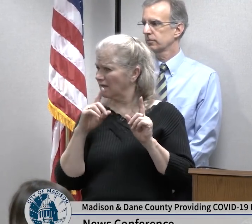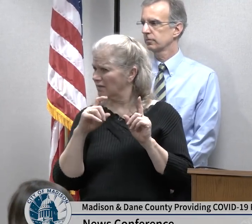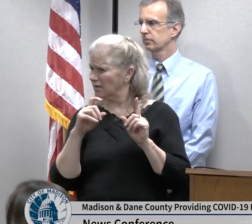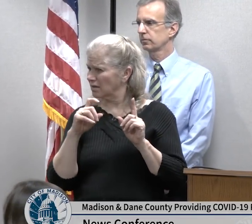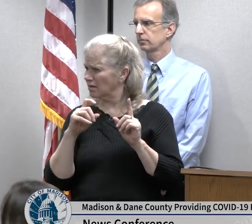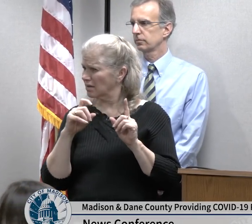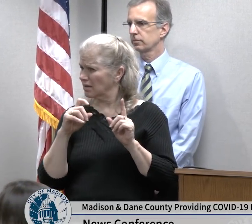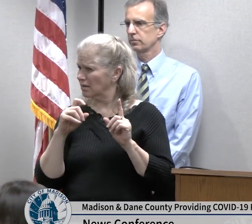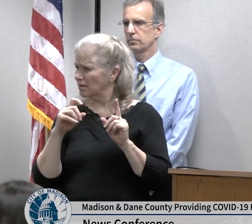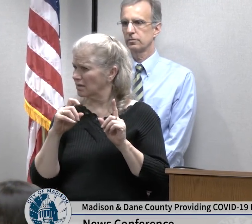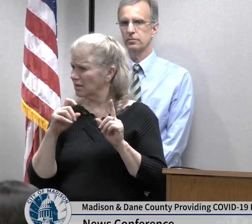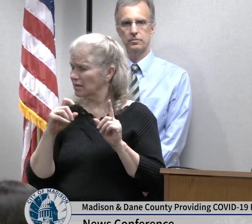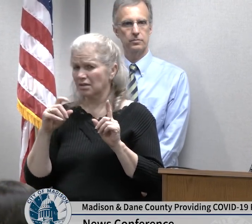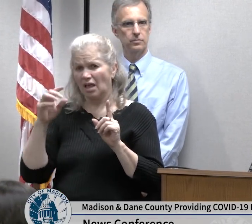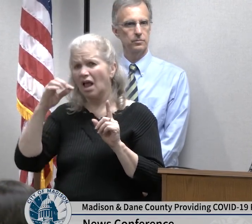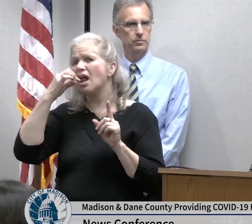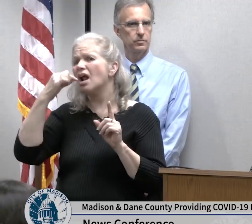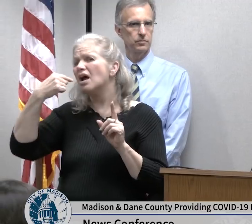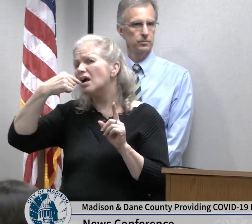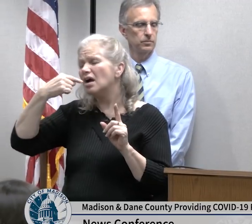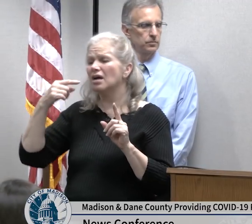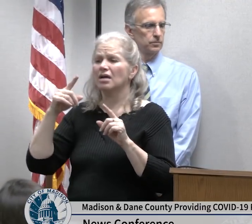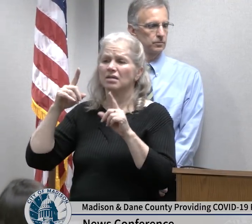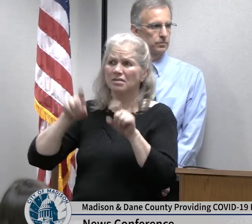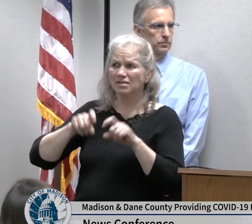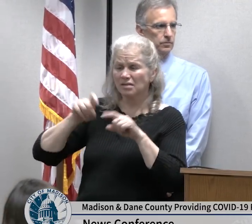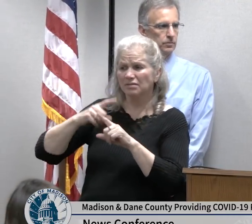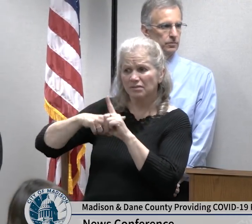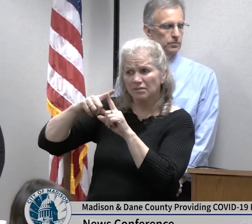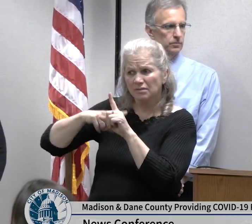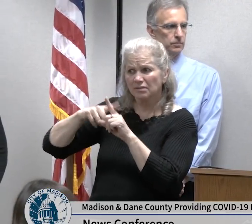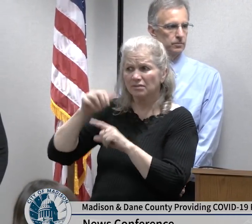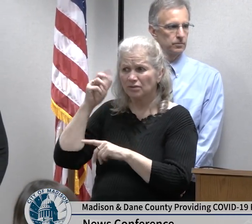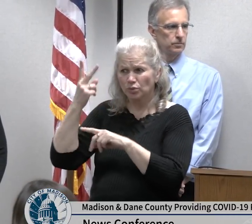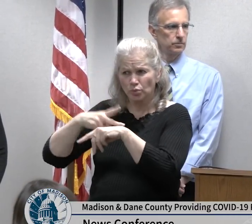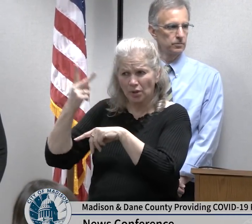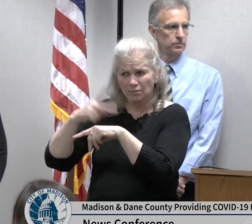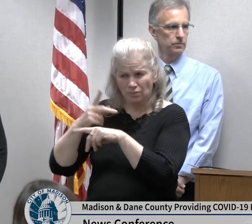so yes yeah so the monitoring includes temperatures twice a day but it also